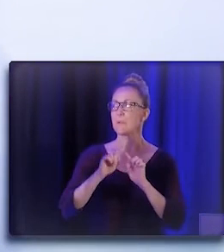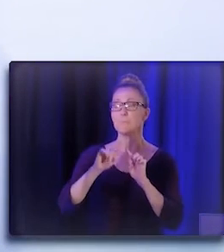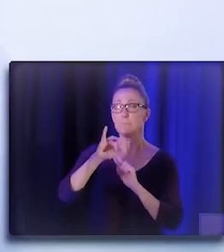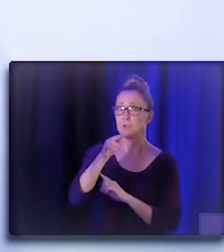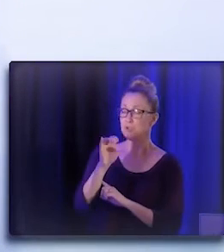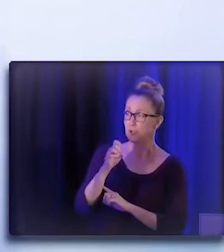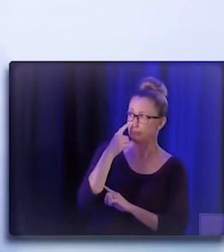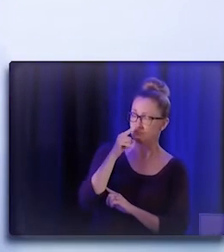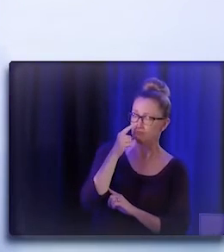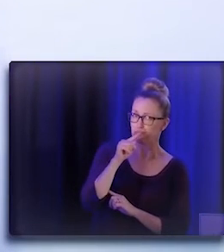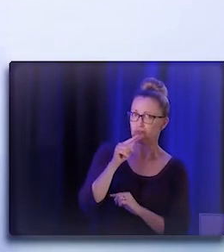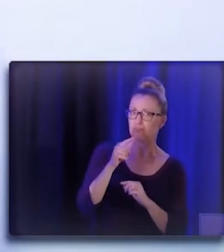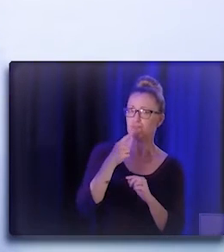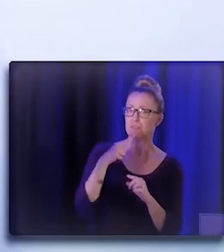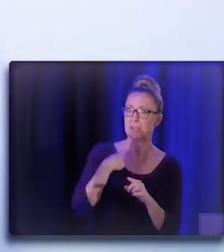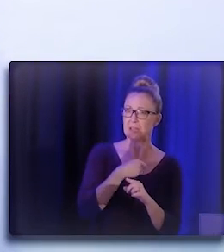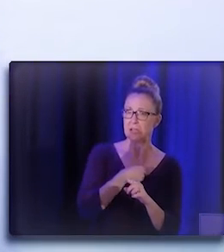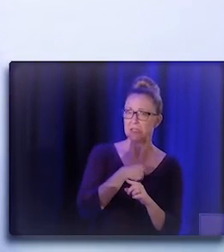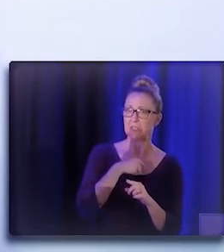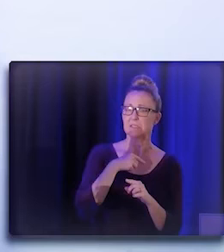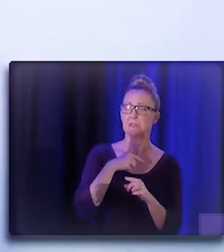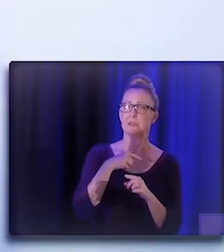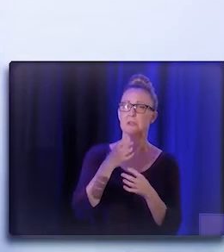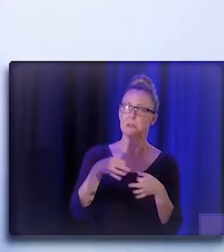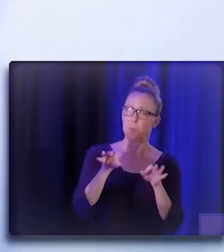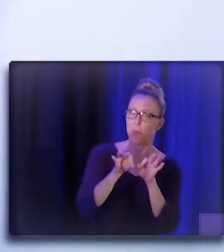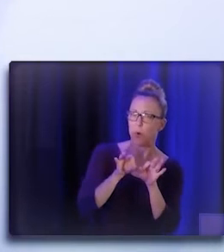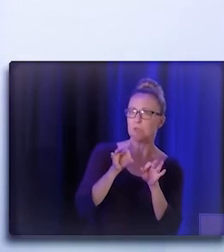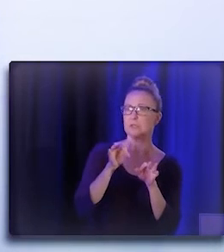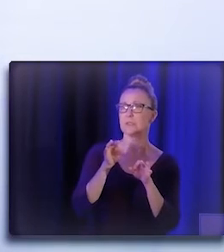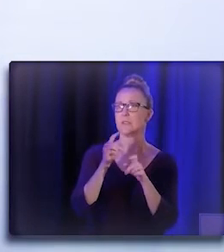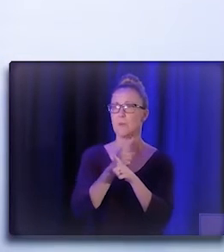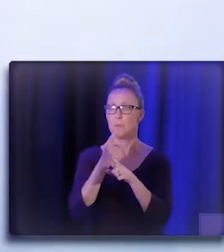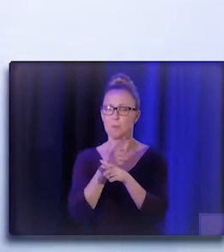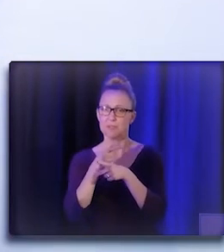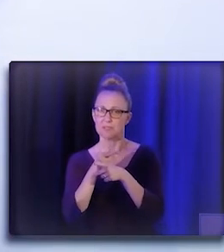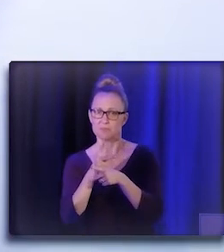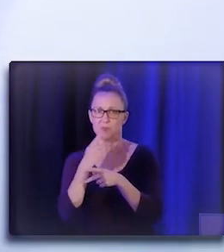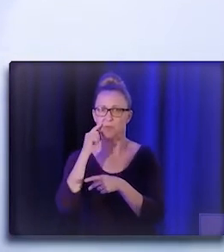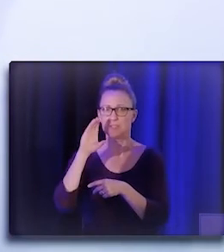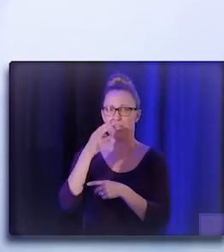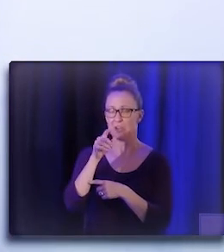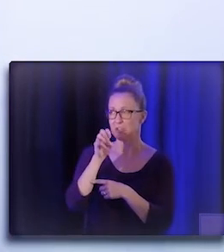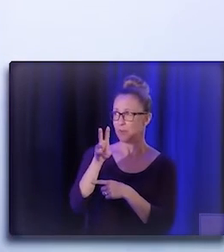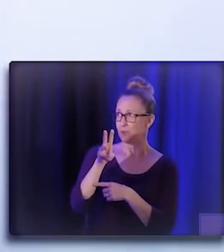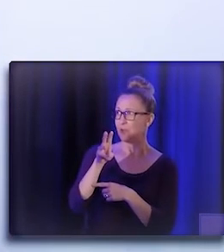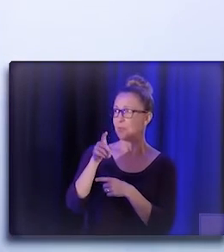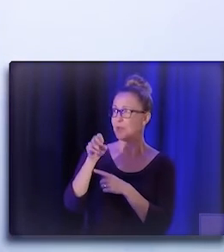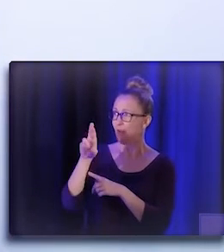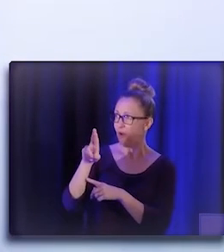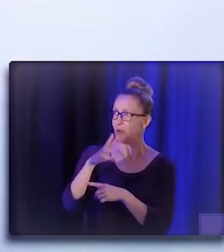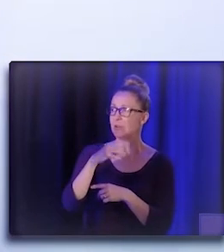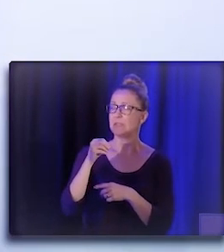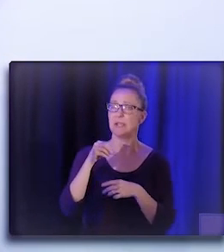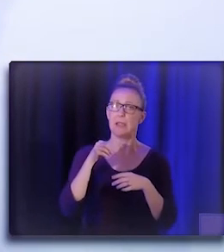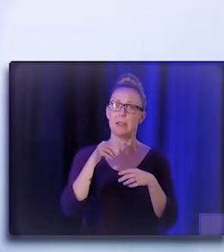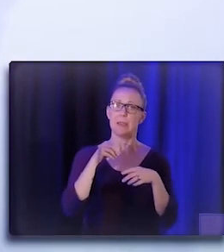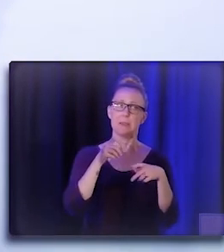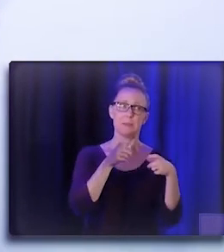about the importance of appropriate supervision for CHWs and Promotores in managing vicarious trauma